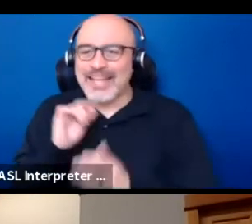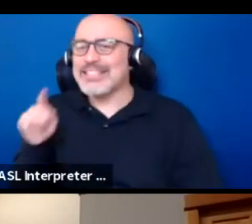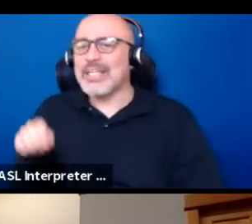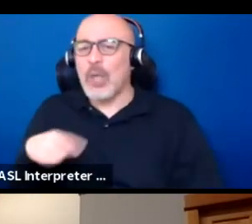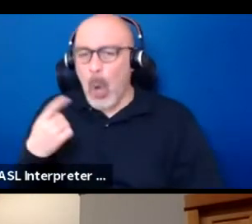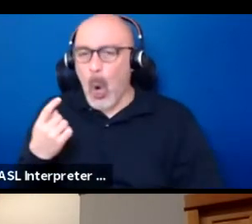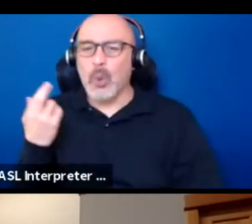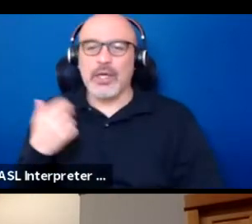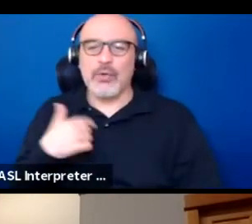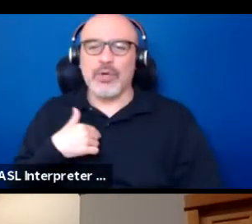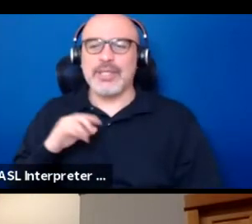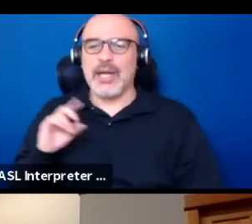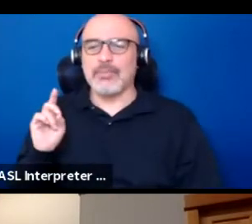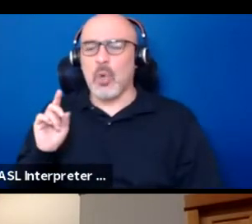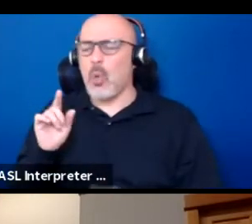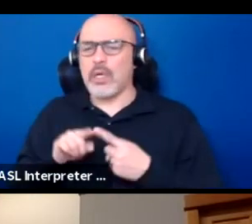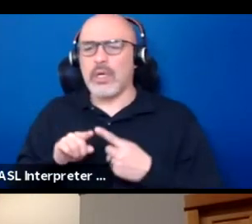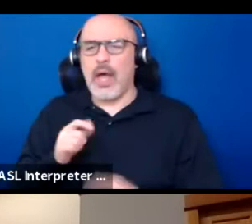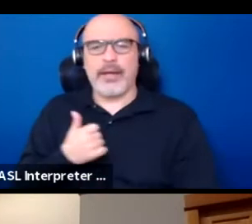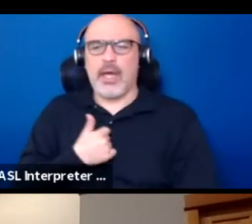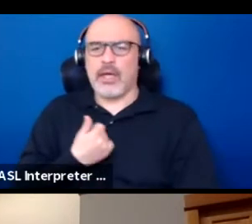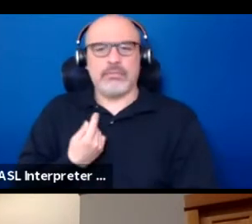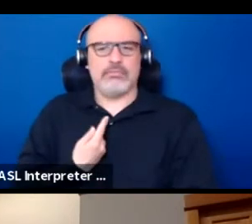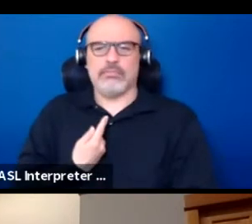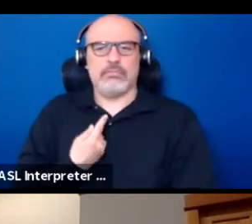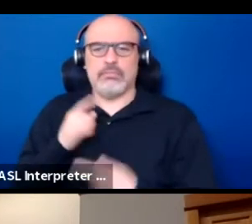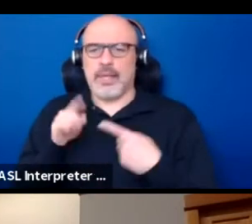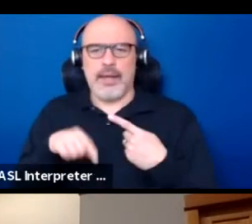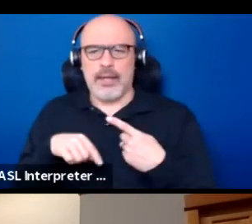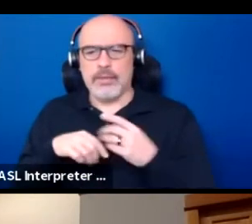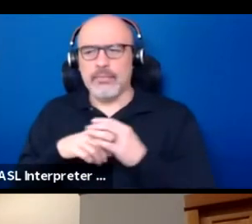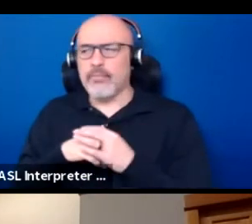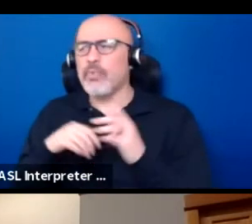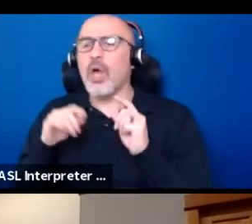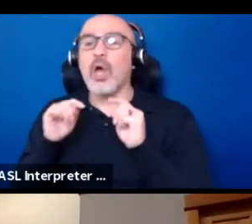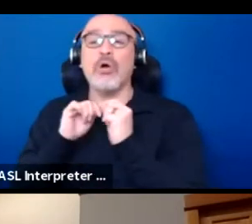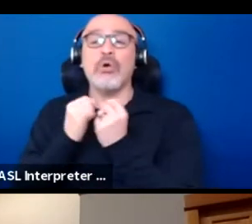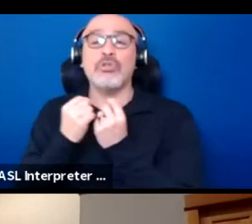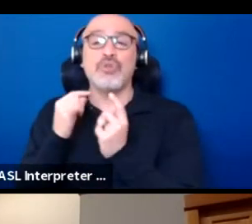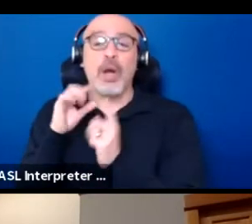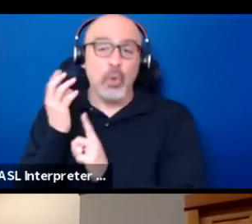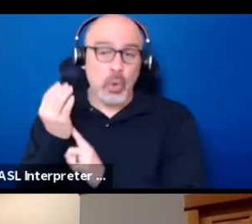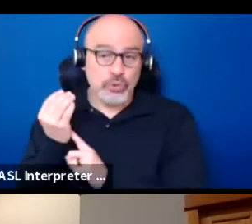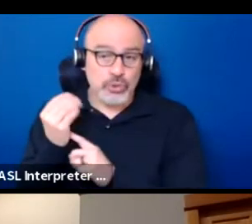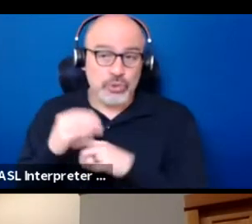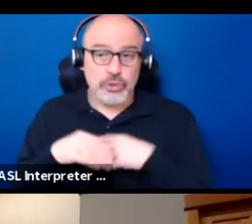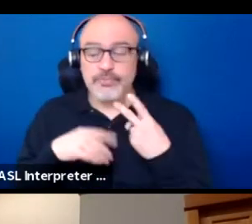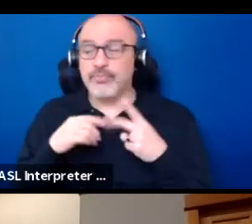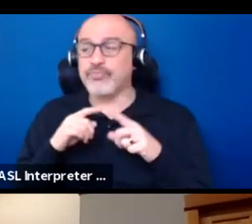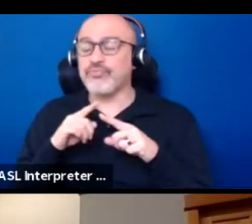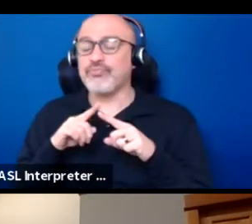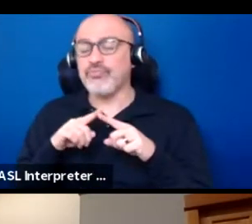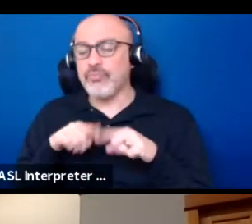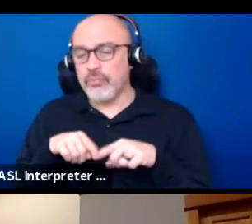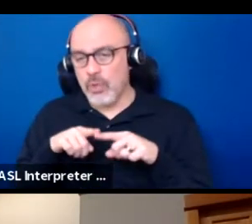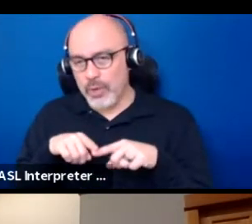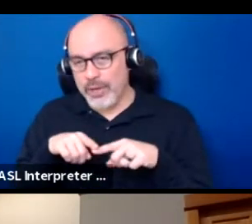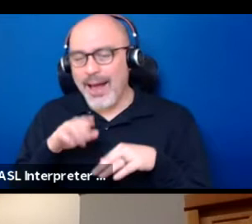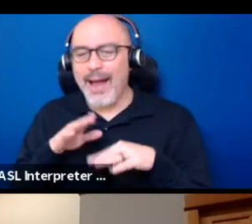I can't be Dakota by myself. Tribal cultures rely on self-determination around identity.